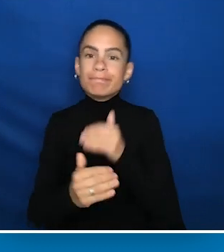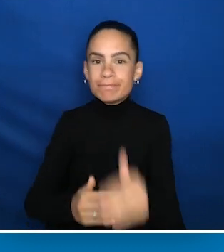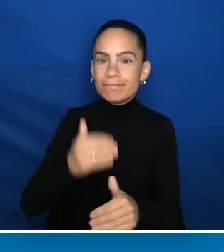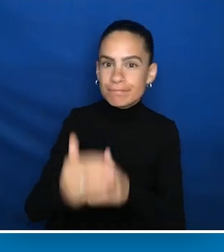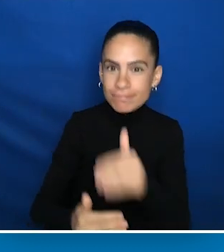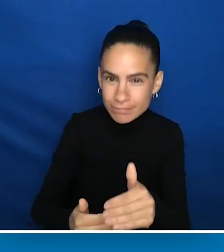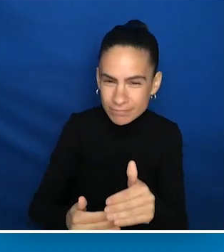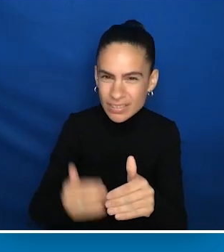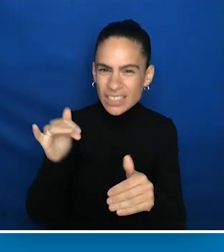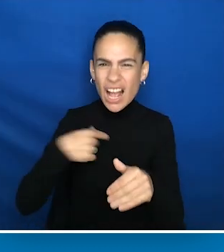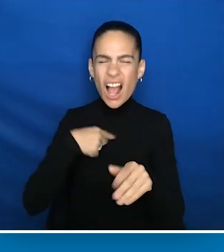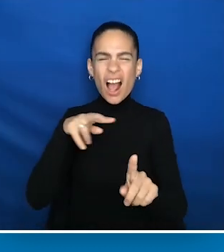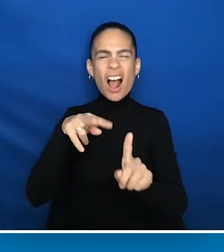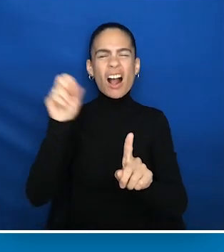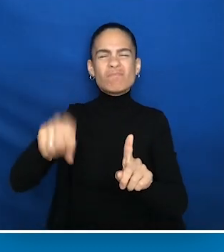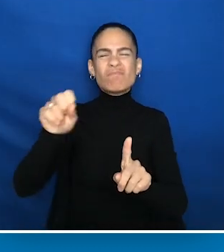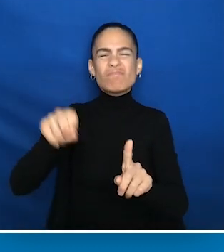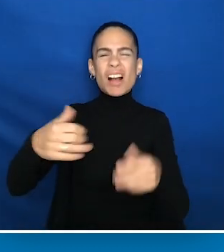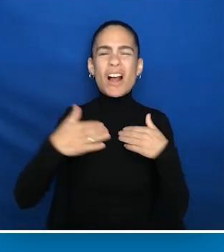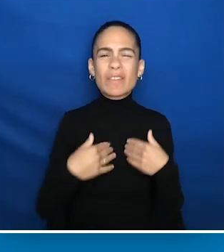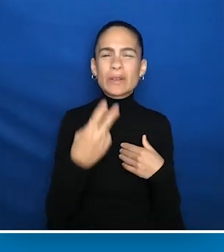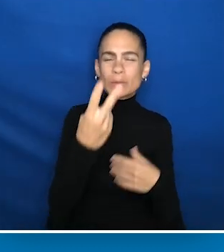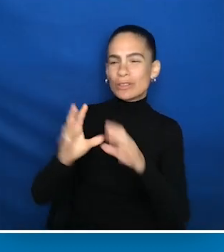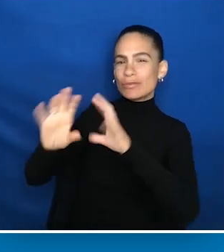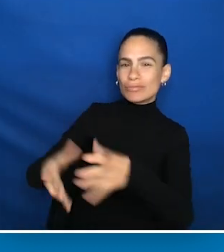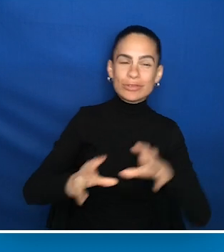And that's when I learned there are story people and there are manual people.